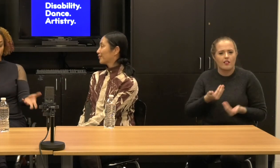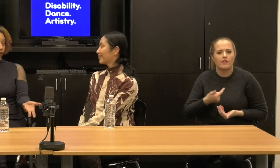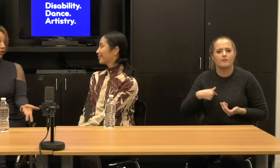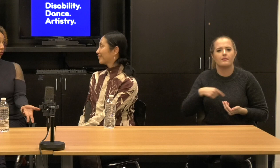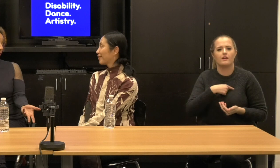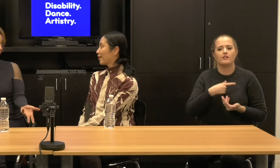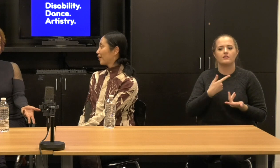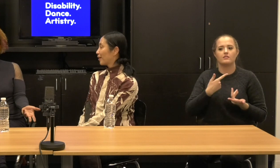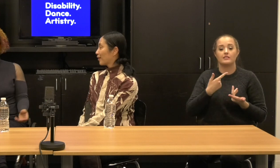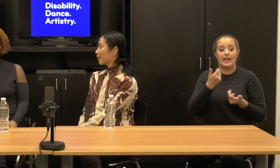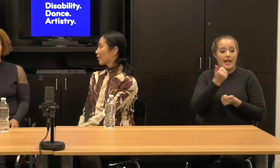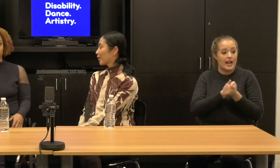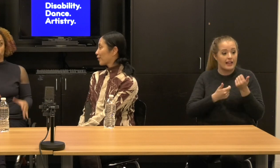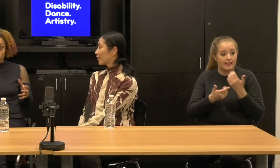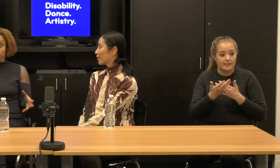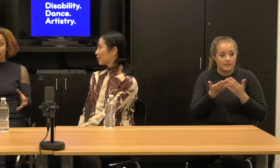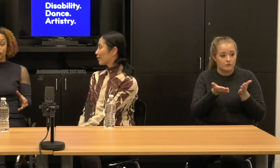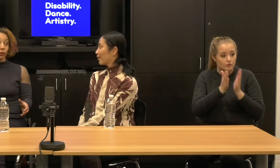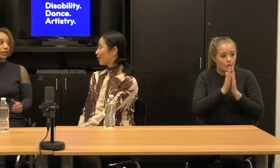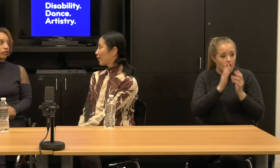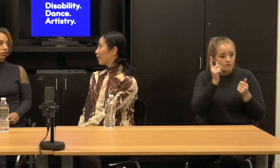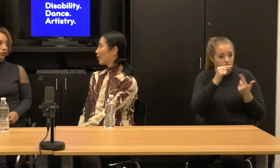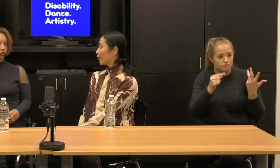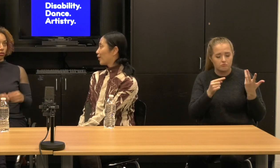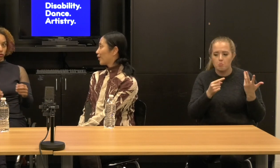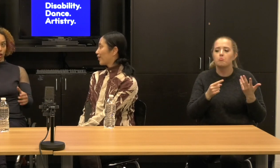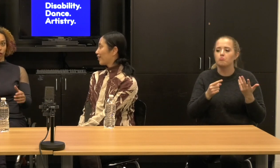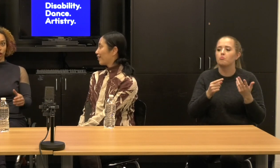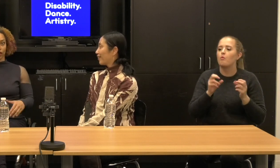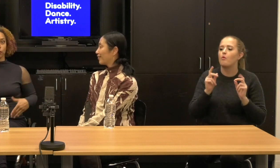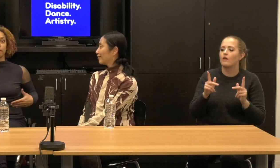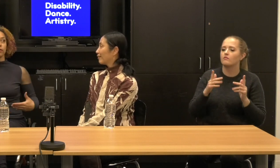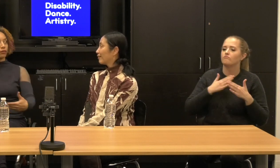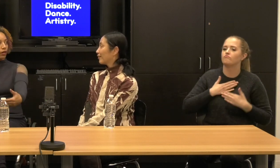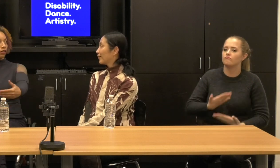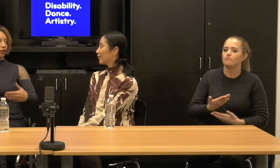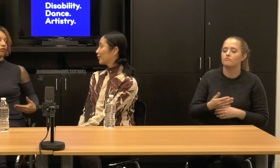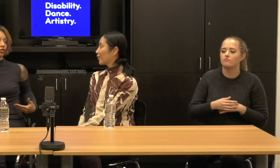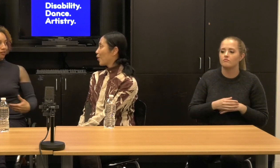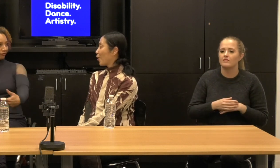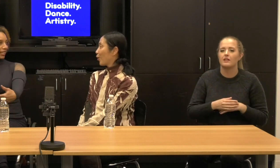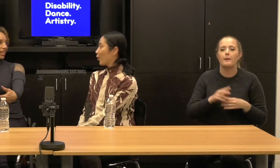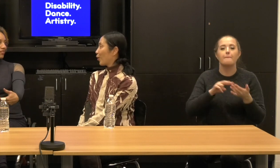Everything we asked for, you made, so we didn't just do a show like we moved our culture in